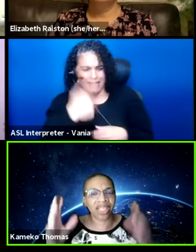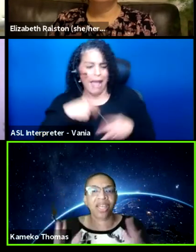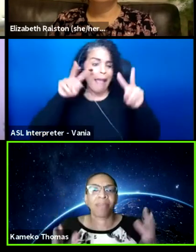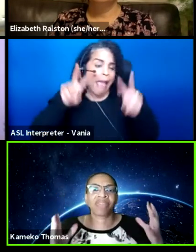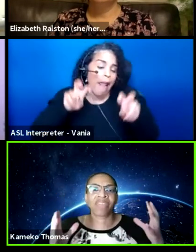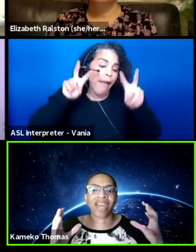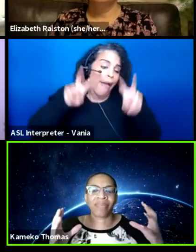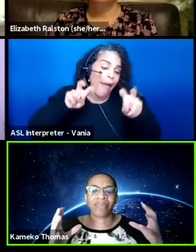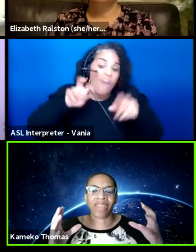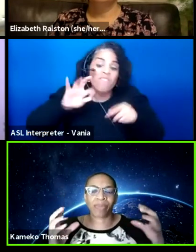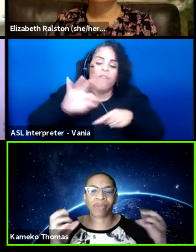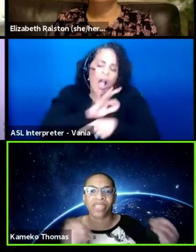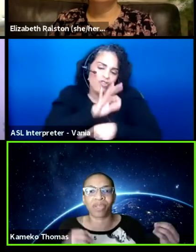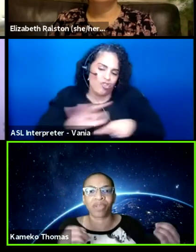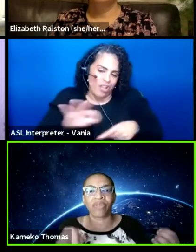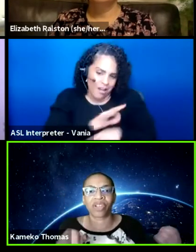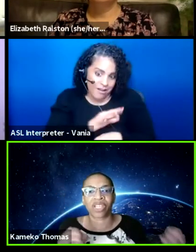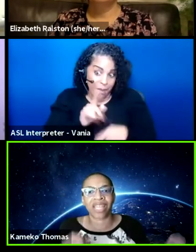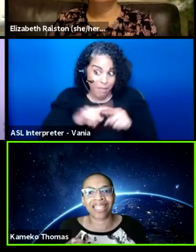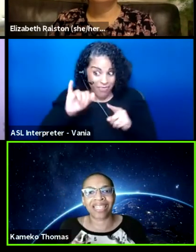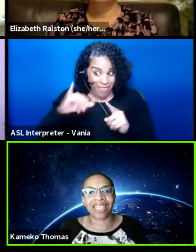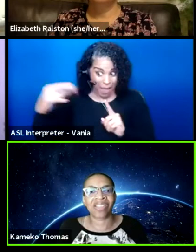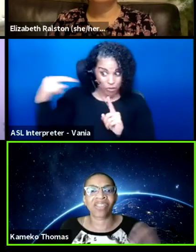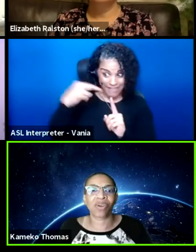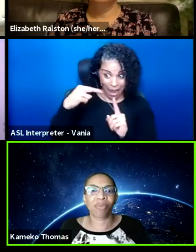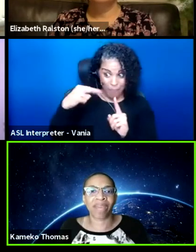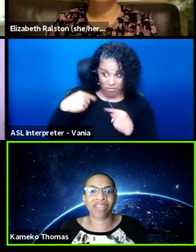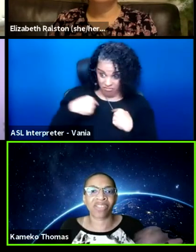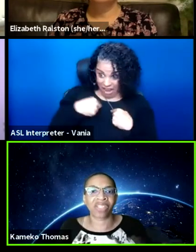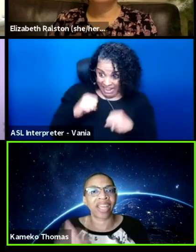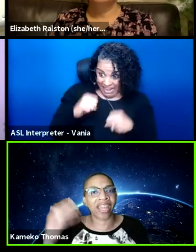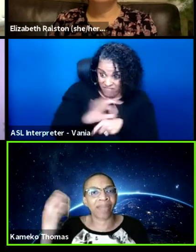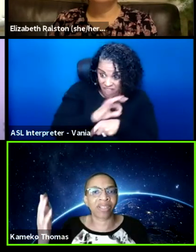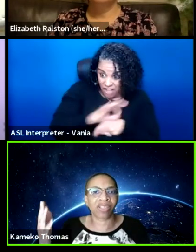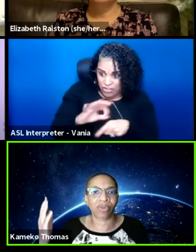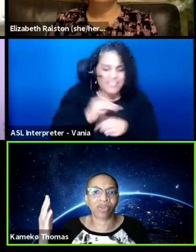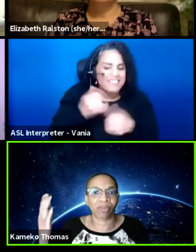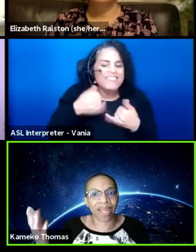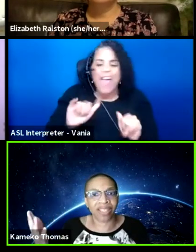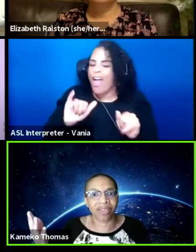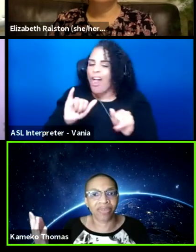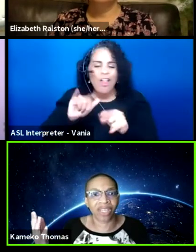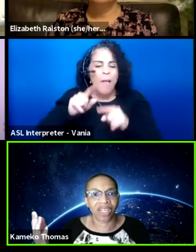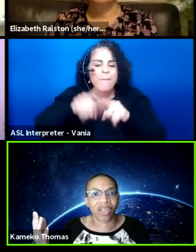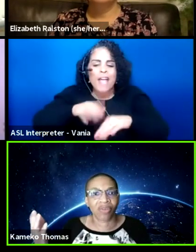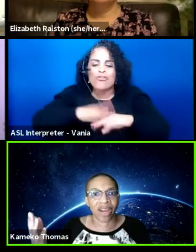but that perception of functionality is still based in an ableist perspective, right?